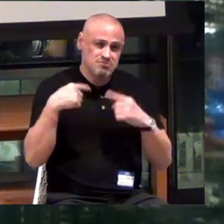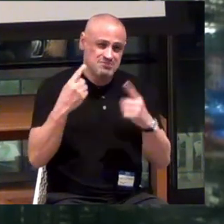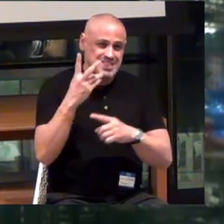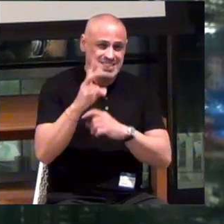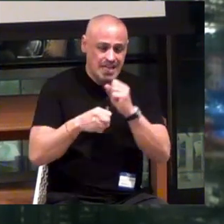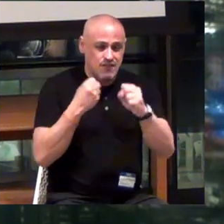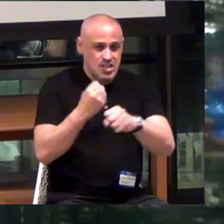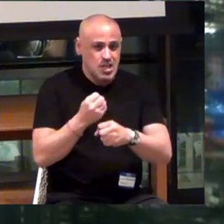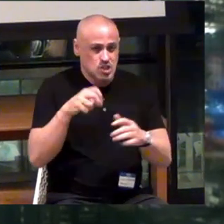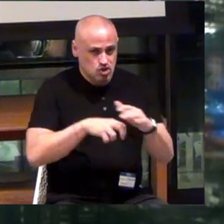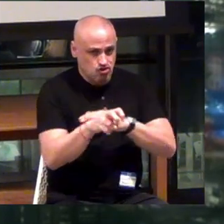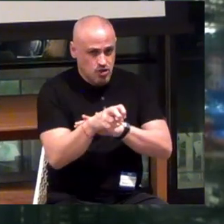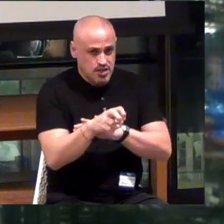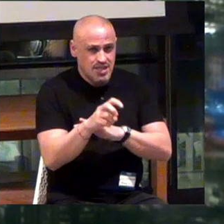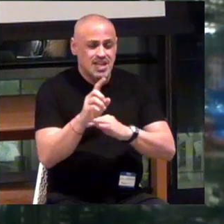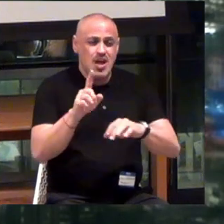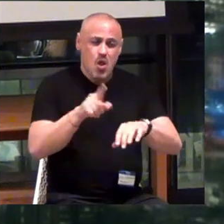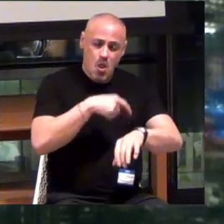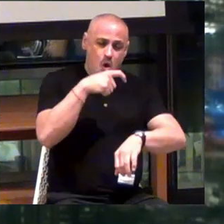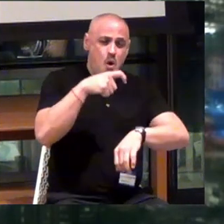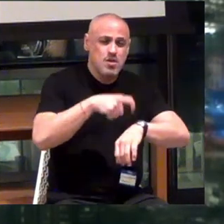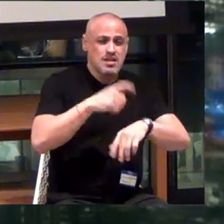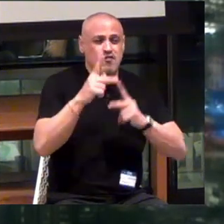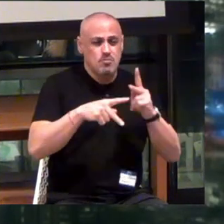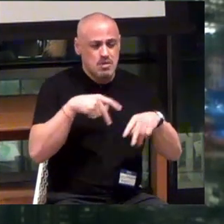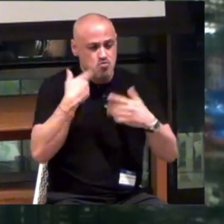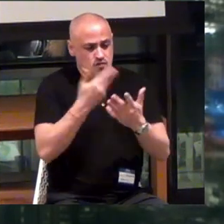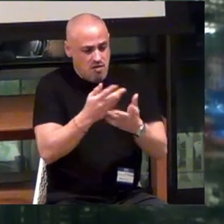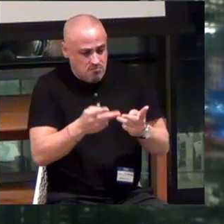It took a long time for people to get to a point where we are now.